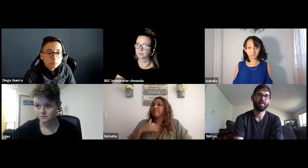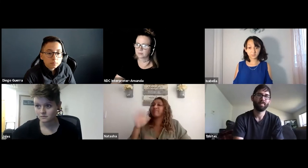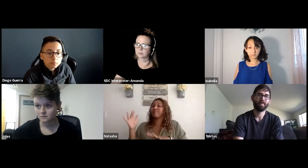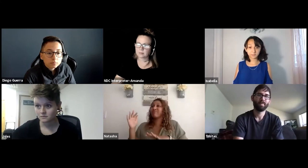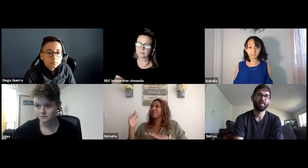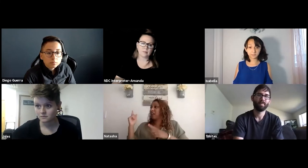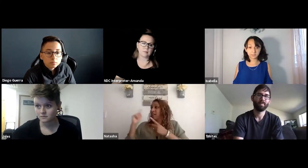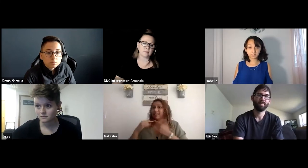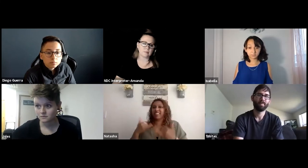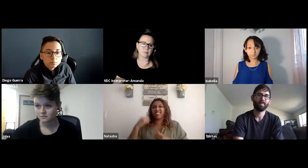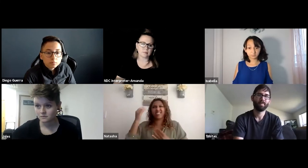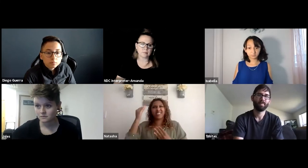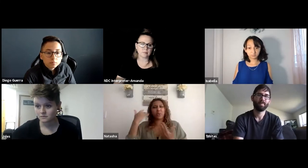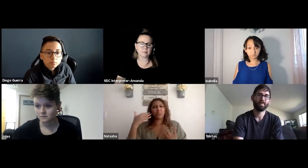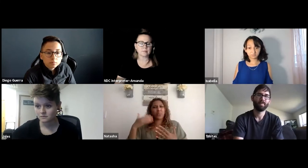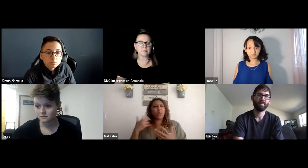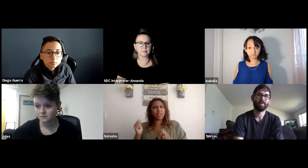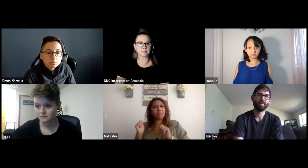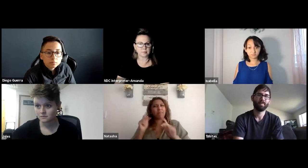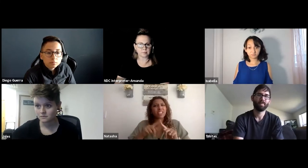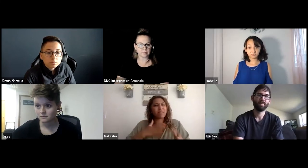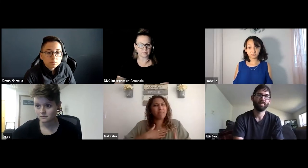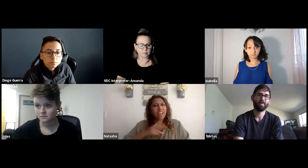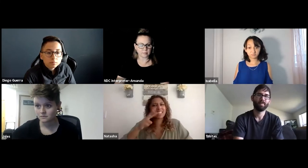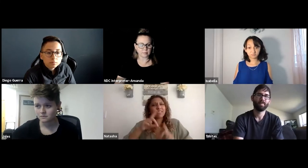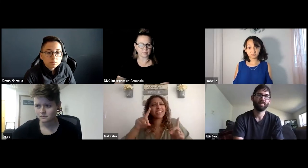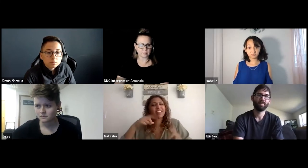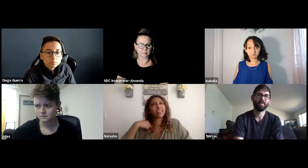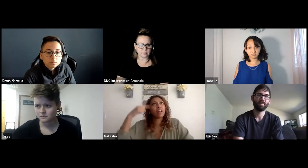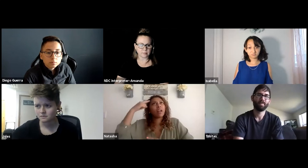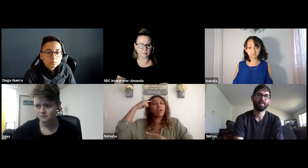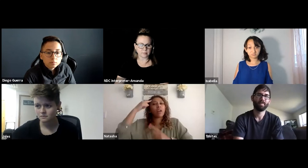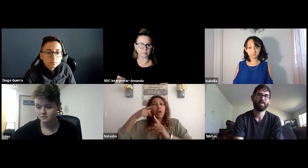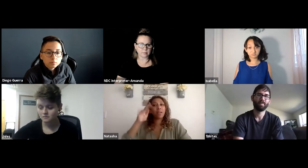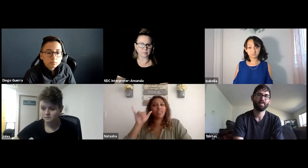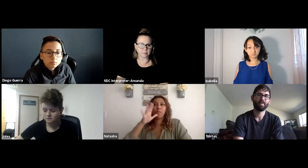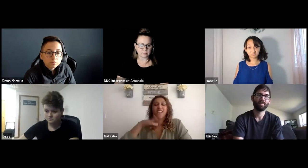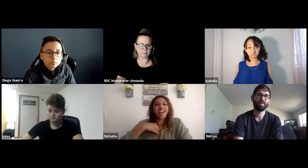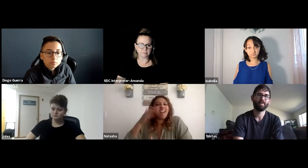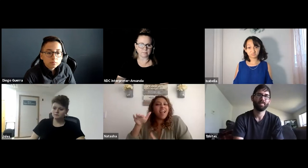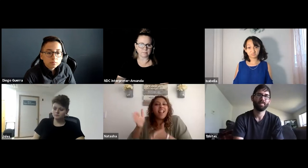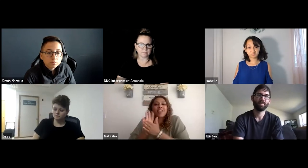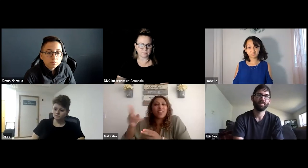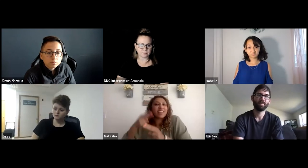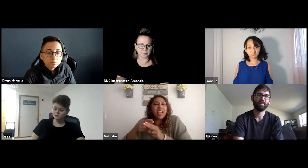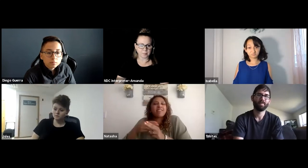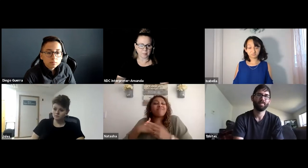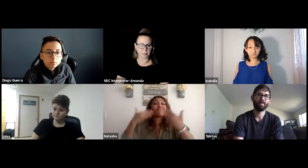They said because I'm Deaf and I can't. I didn't like that response. It weighed heavily and I thought once I was done with my first degree, thought I need to